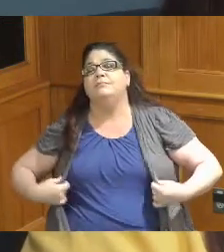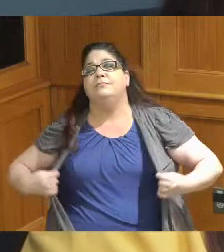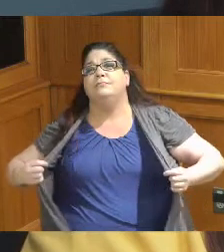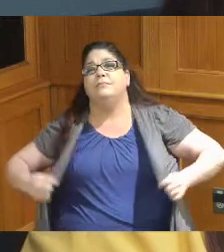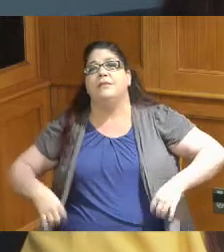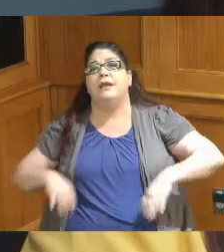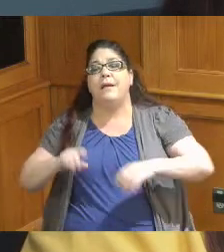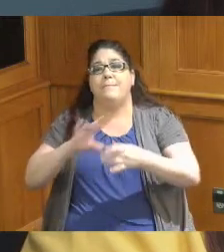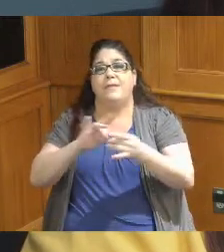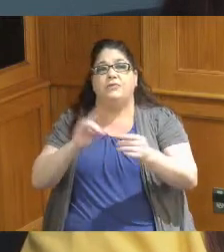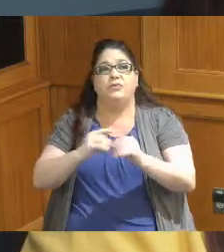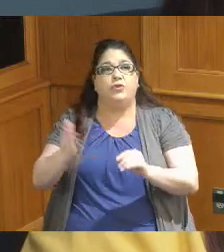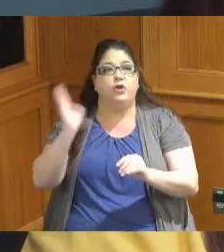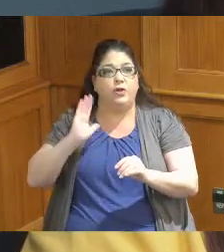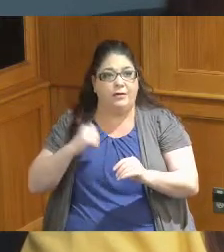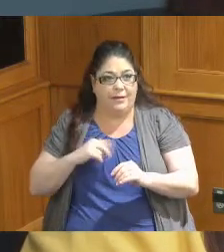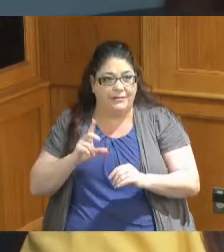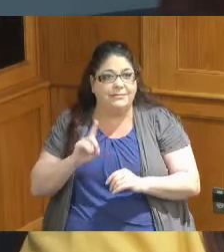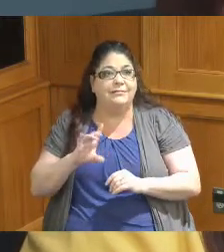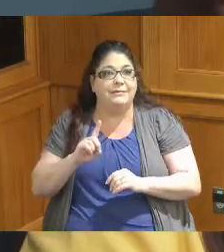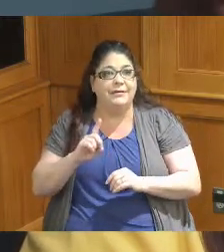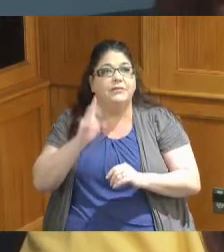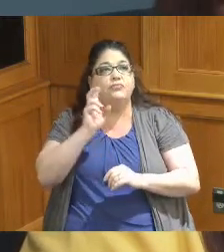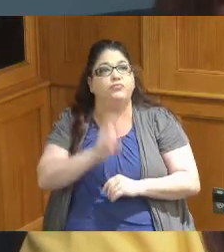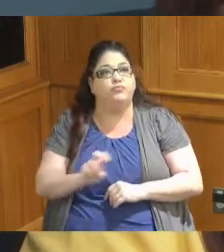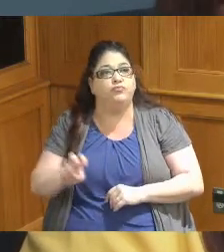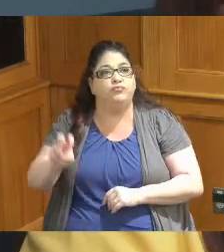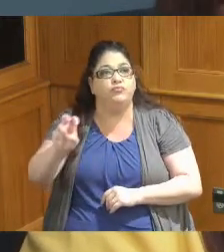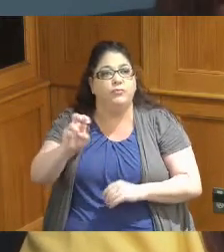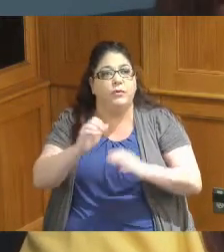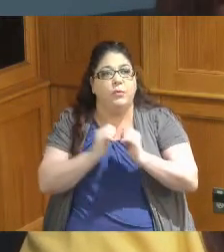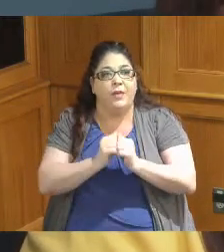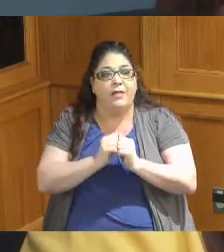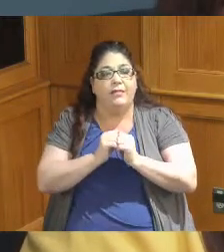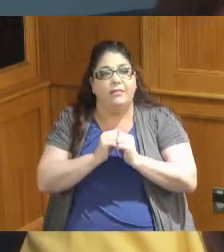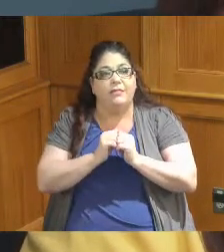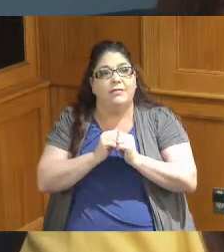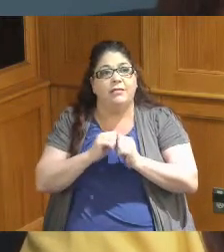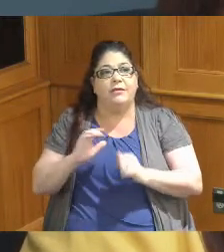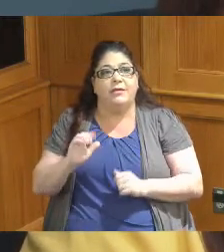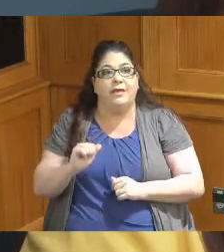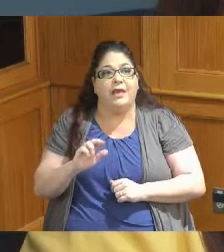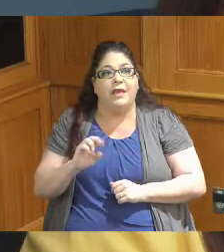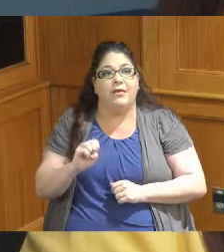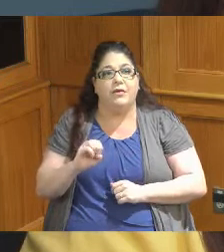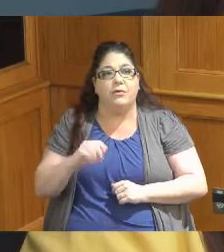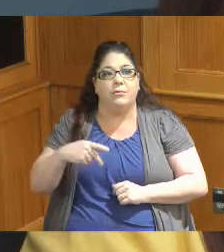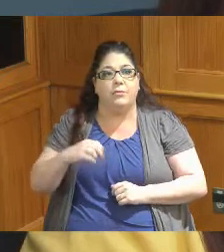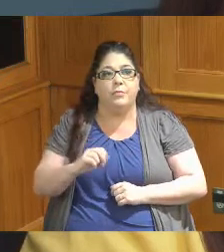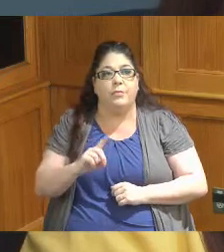mentioned earlier I did do the tour I went with the tour for the carapods and just really great